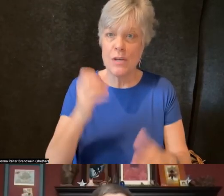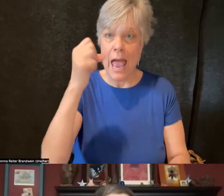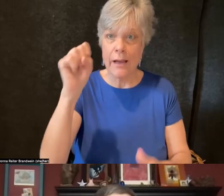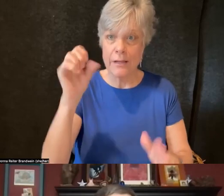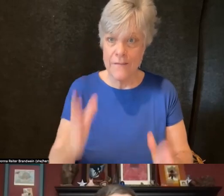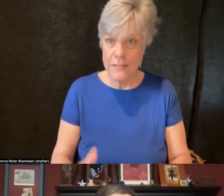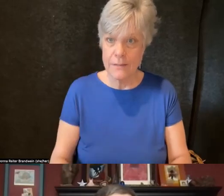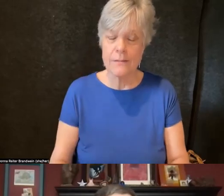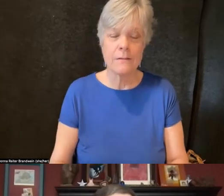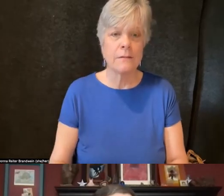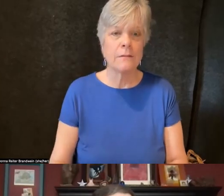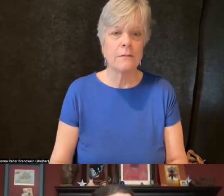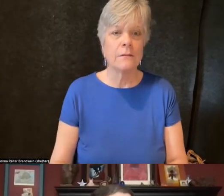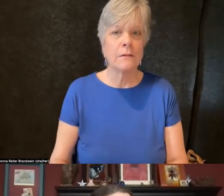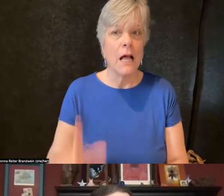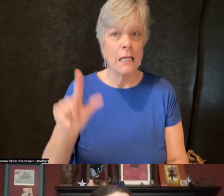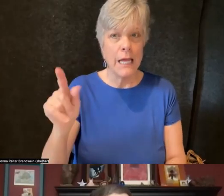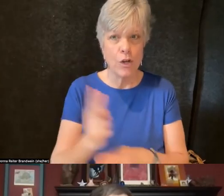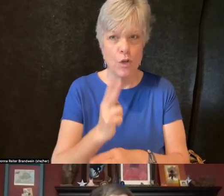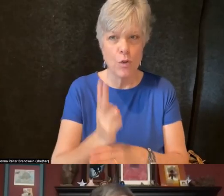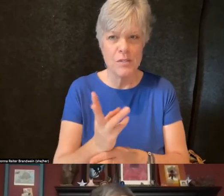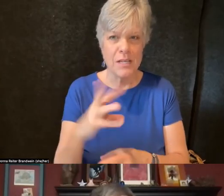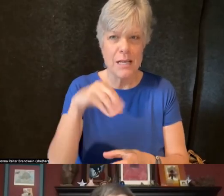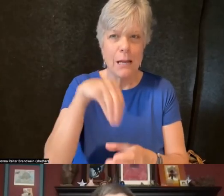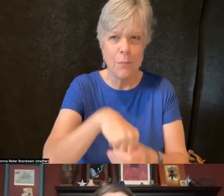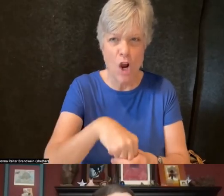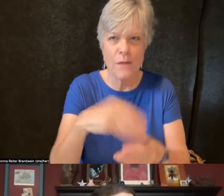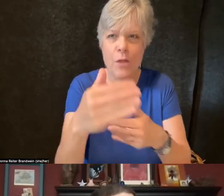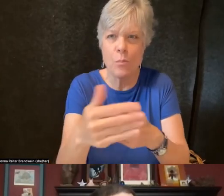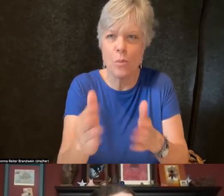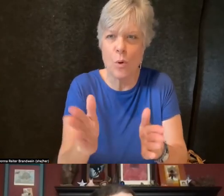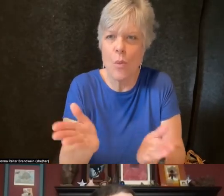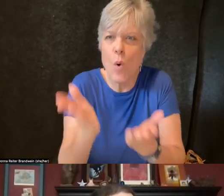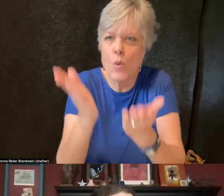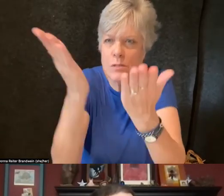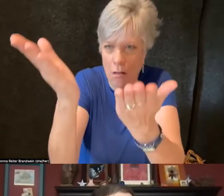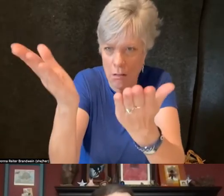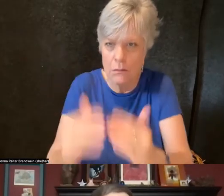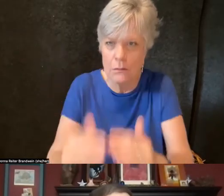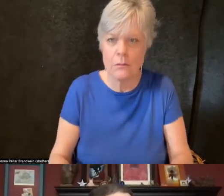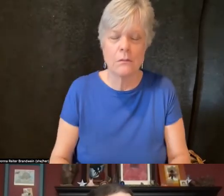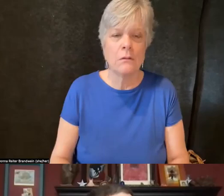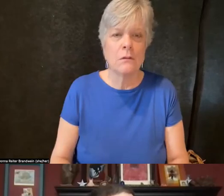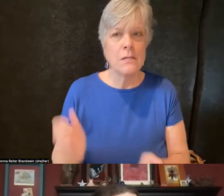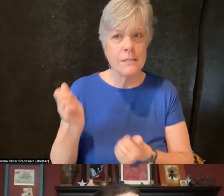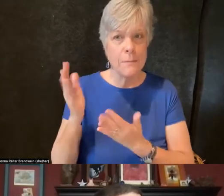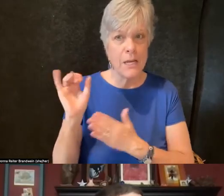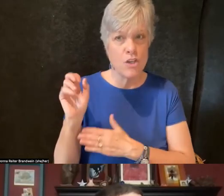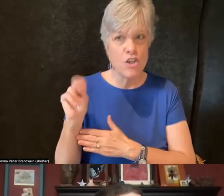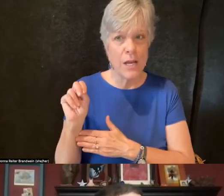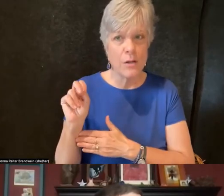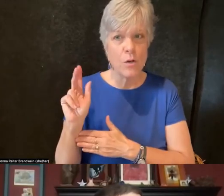and was later used as part of the proposal. And it was submitted in January 23, 2018.